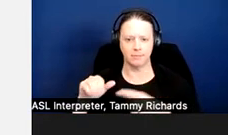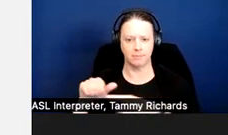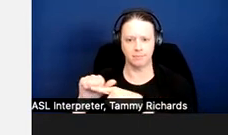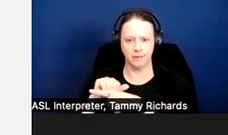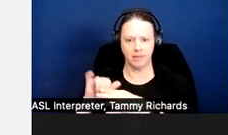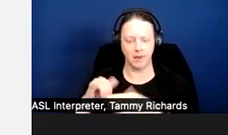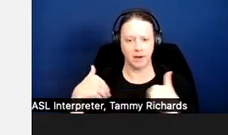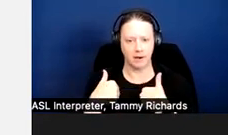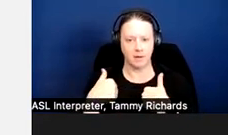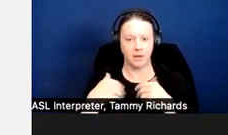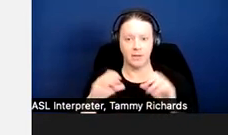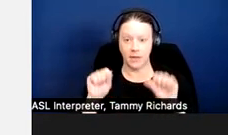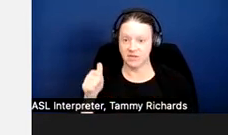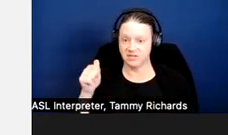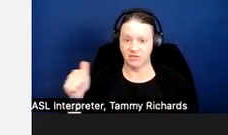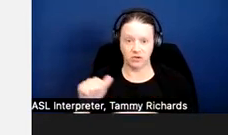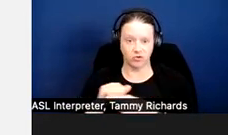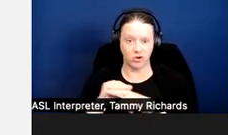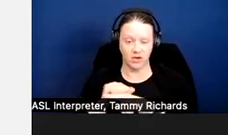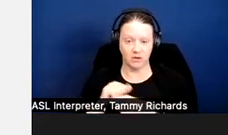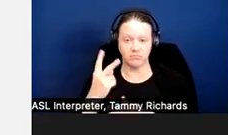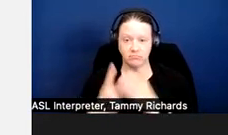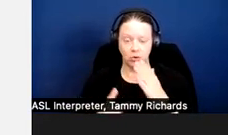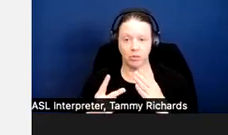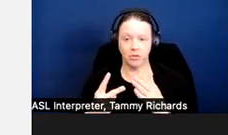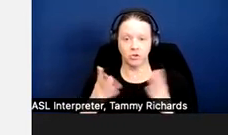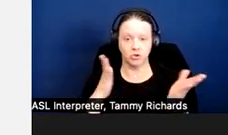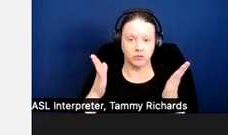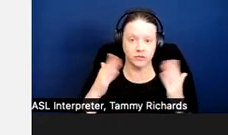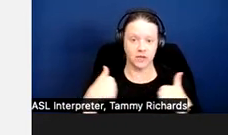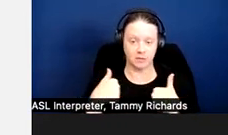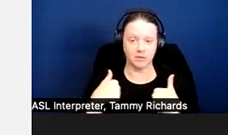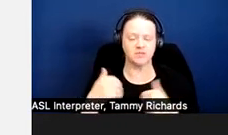Animals can be self-trained, both support -- I mean service animals may be self-trained.